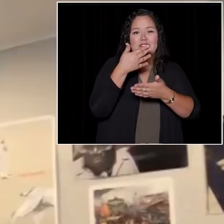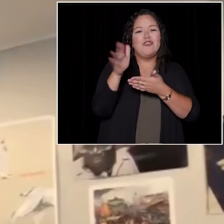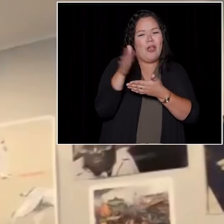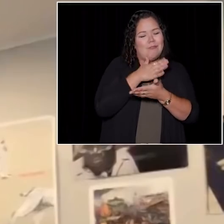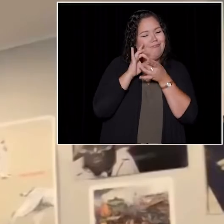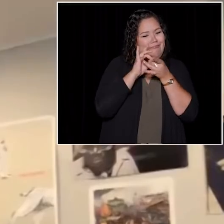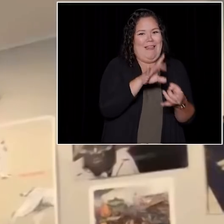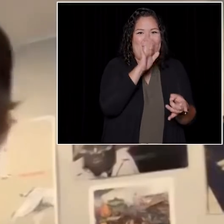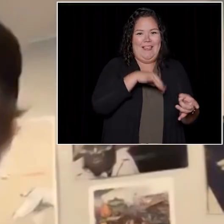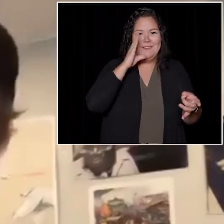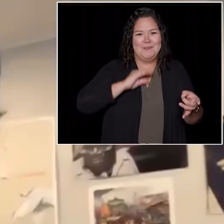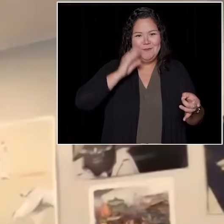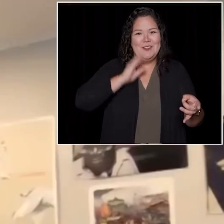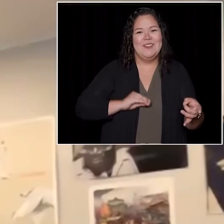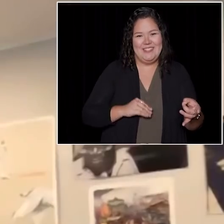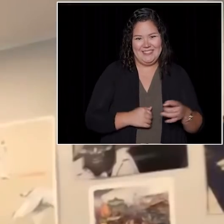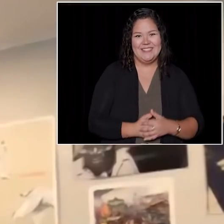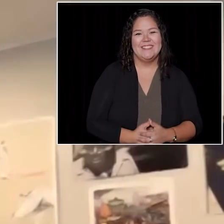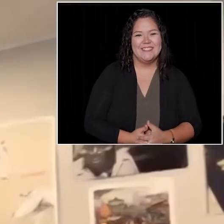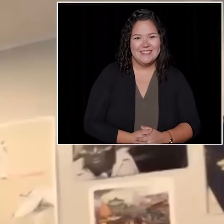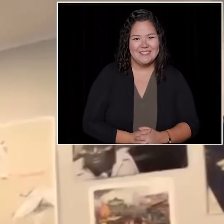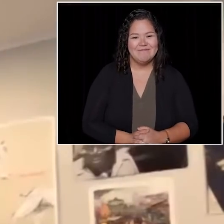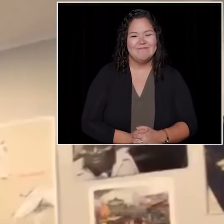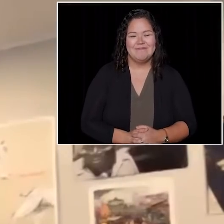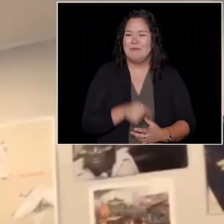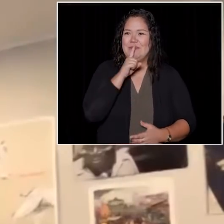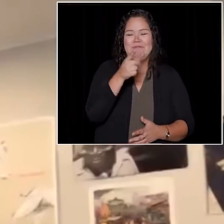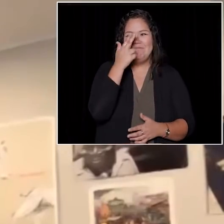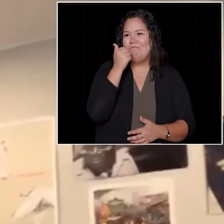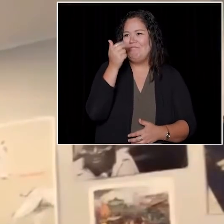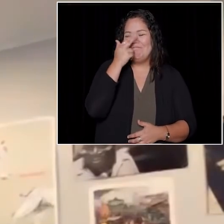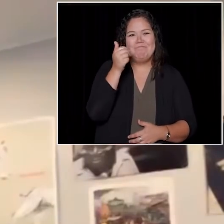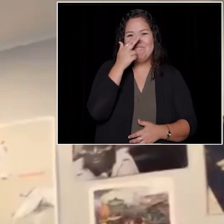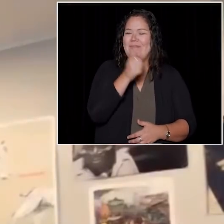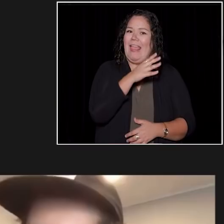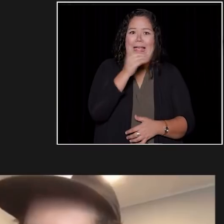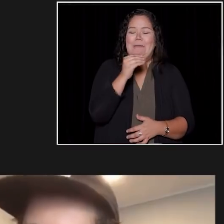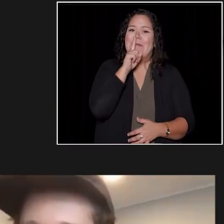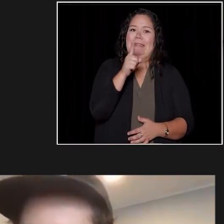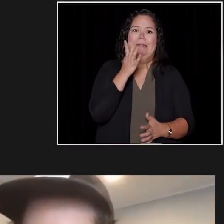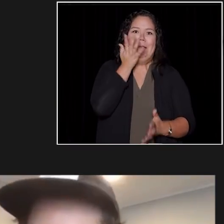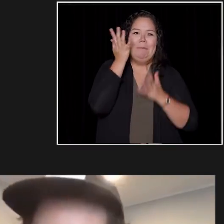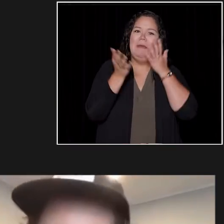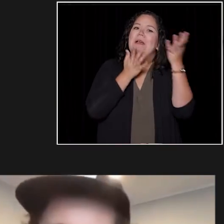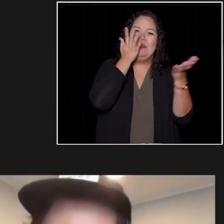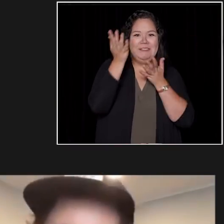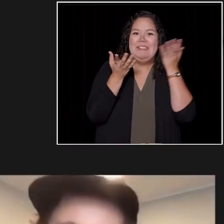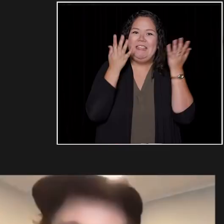So, you know, my song, "Journal of a Narcoleptic" was undoubtedly inspired by this hilarious